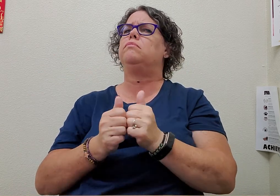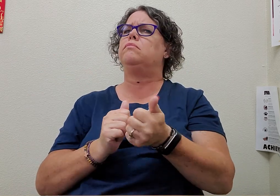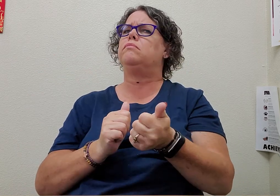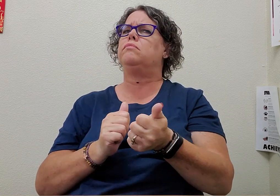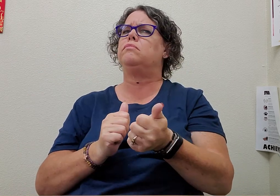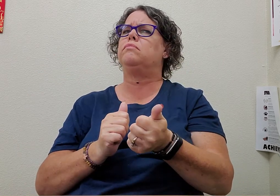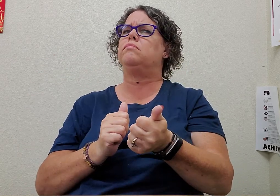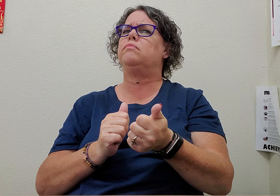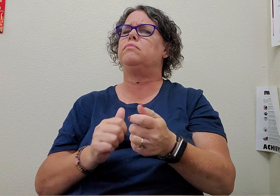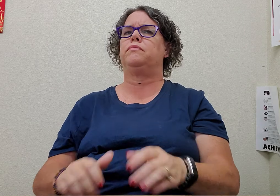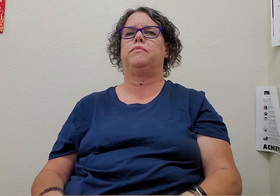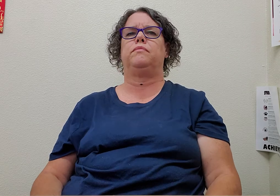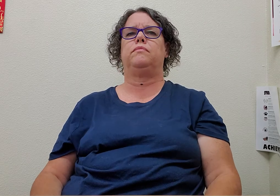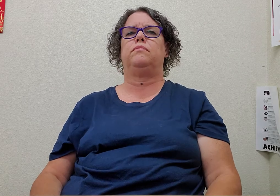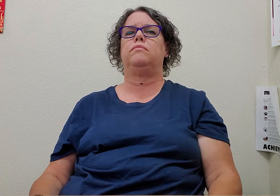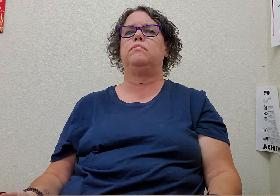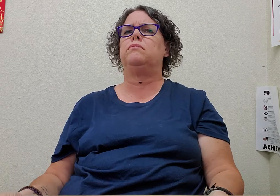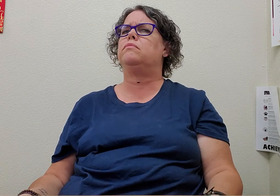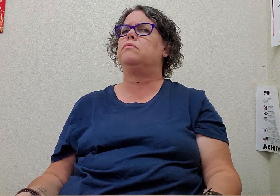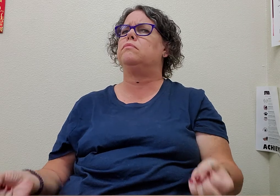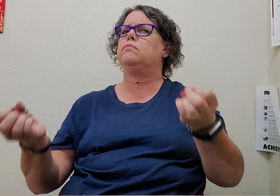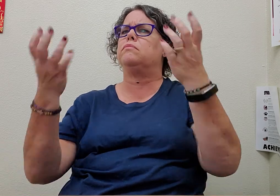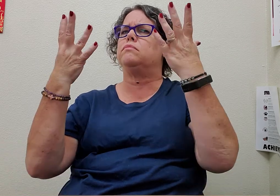how? how many/how much?